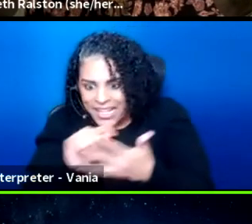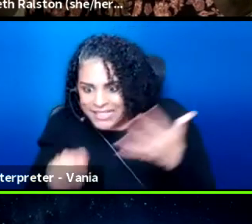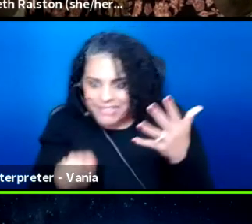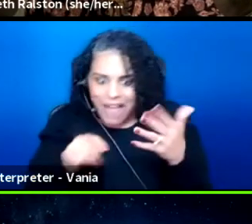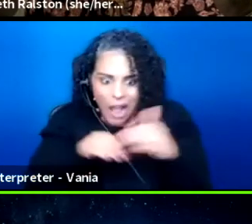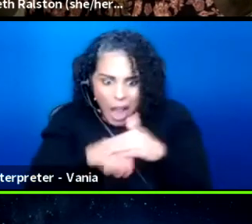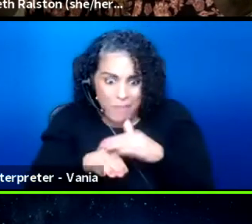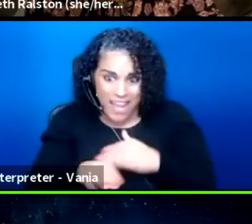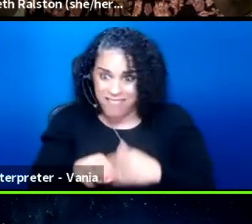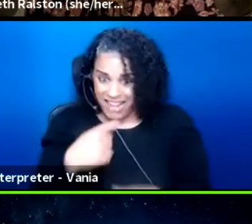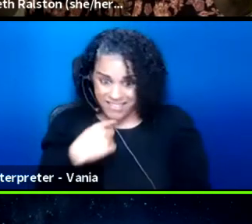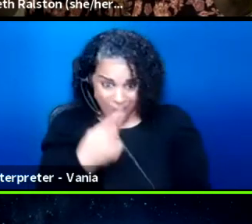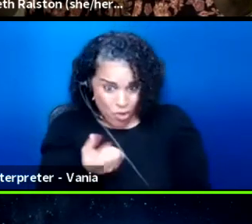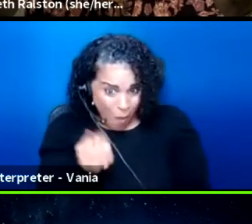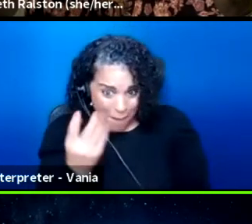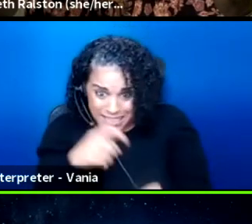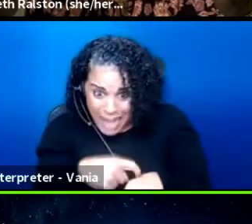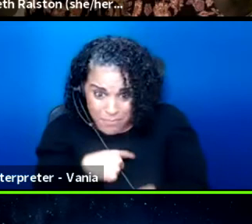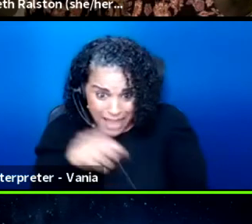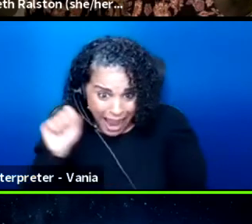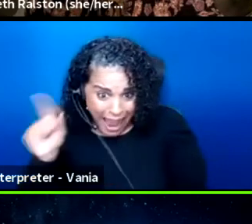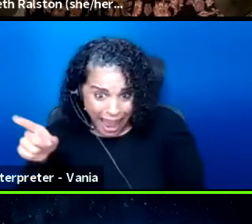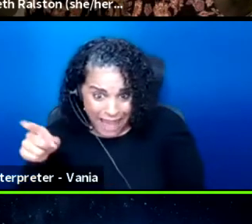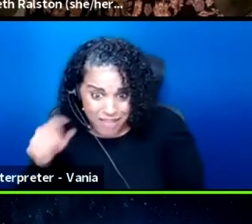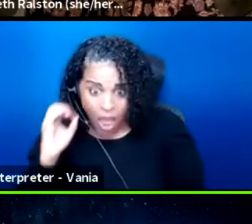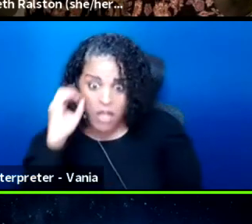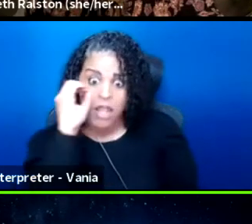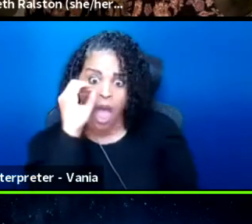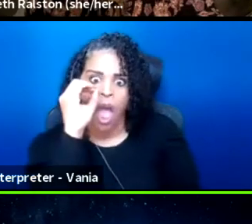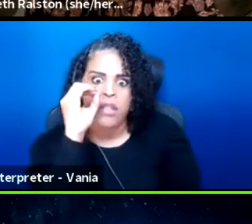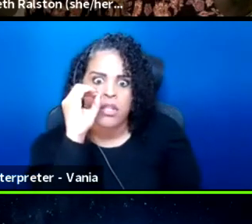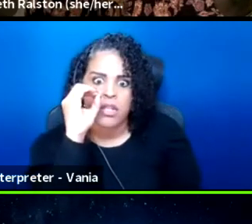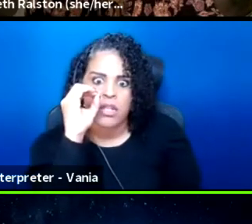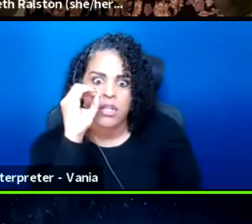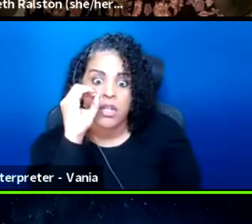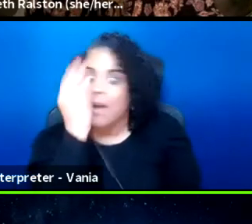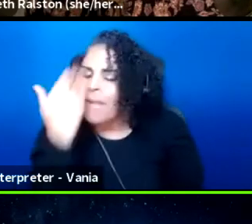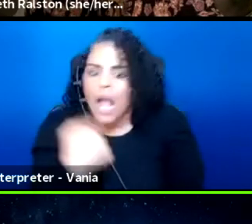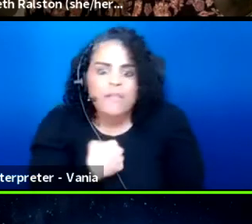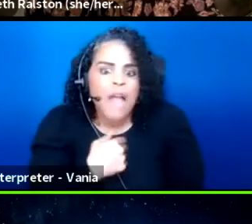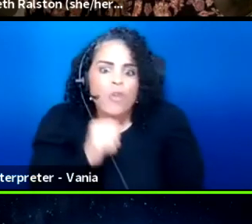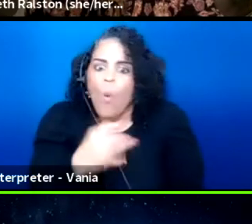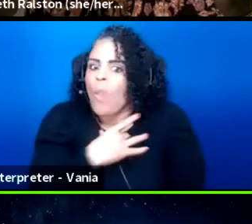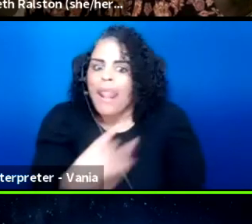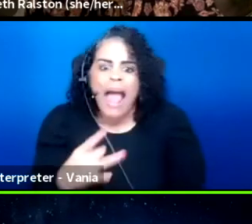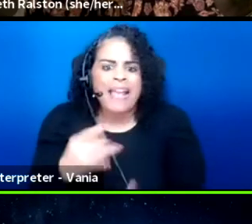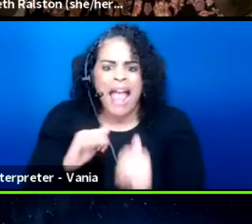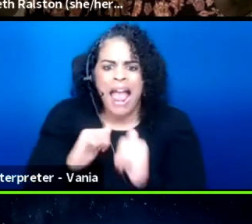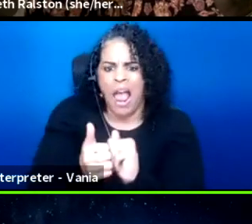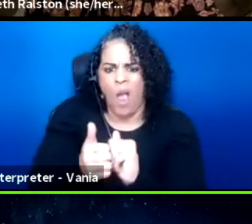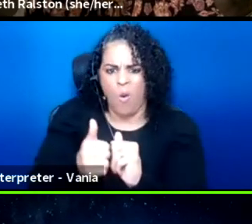can I tell you how many times I ask? None, because I don't like the way it makes me feel.